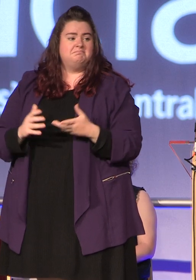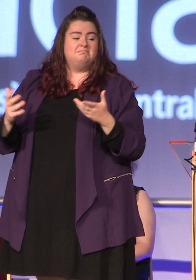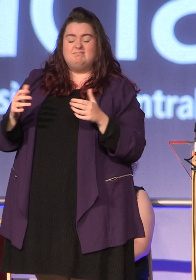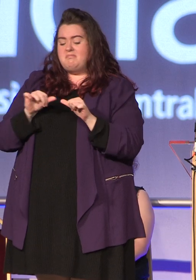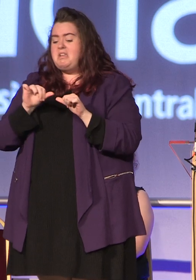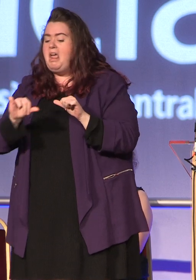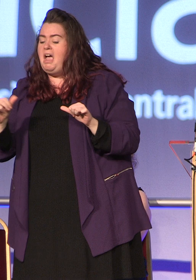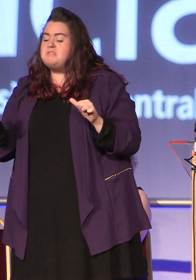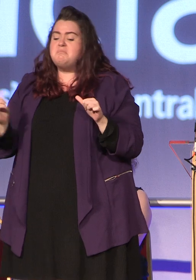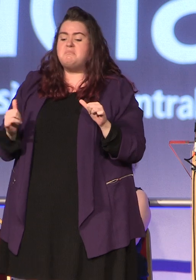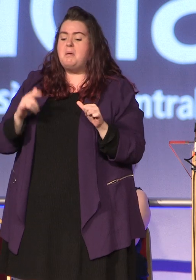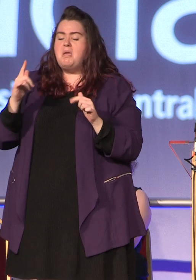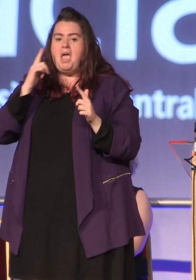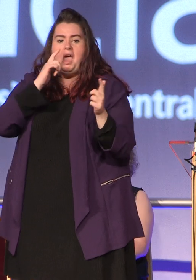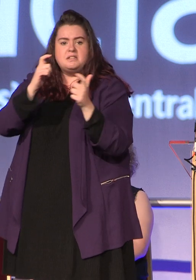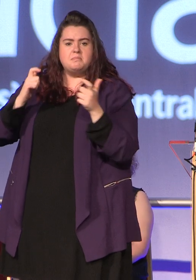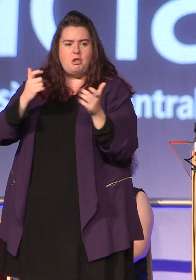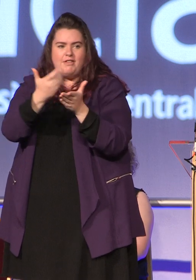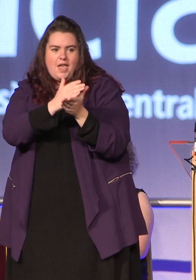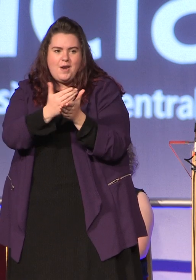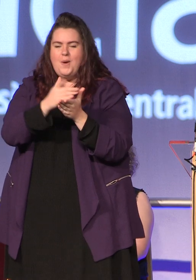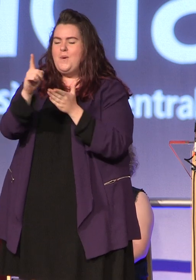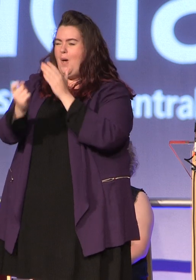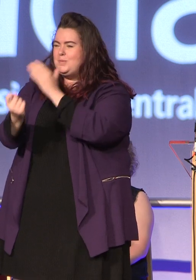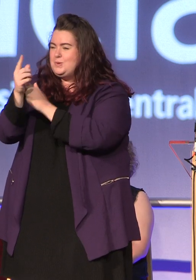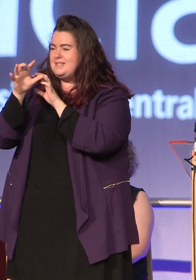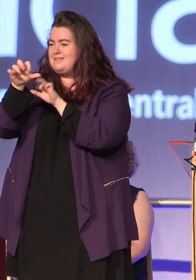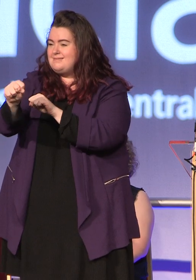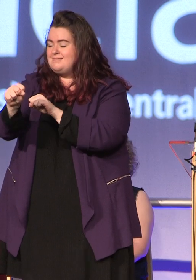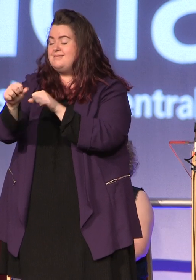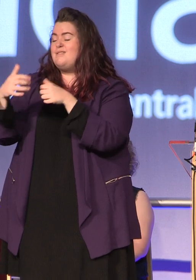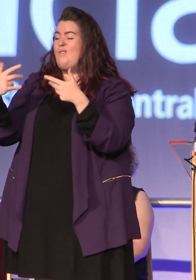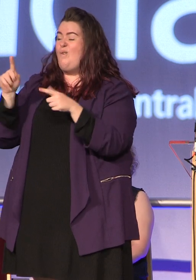unknown taking advantage of further opportunities or taking the first steps